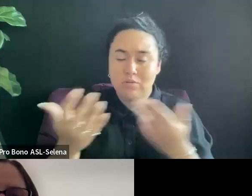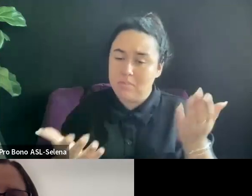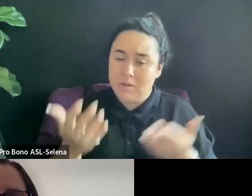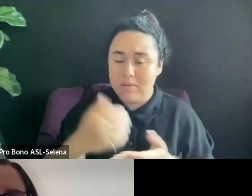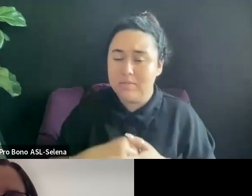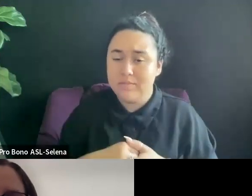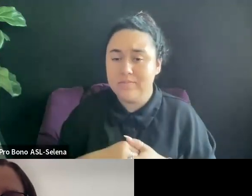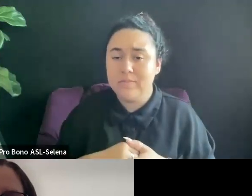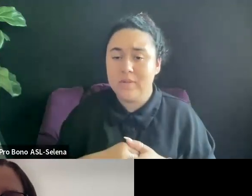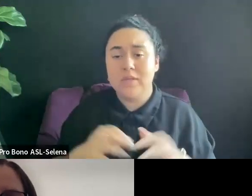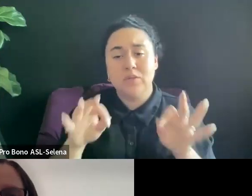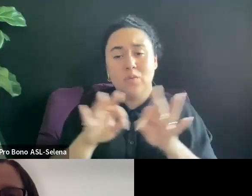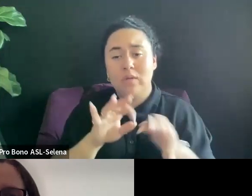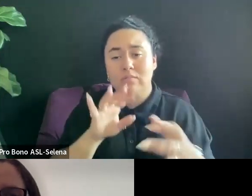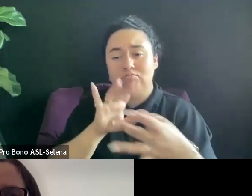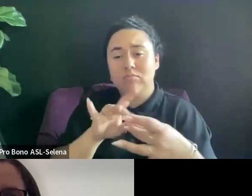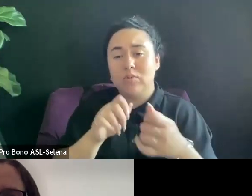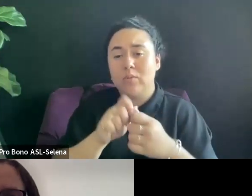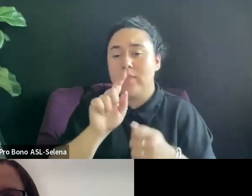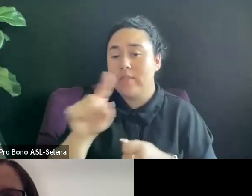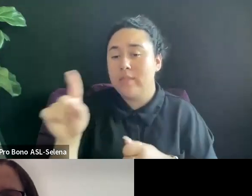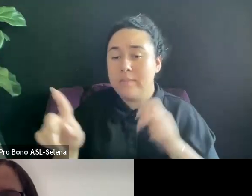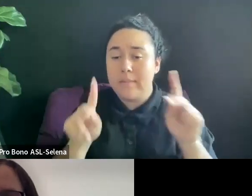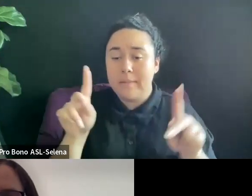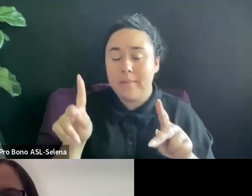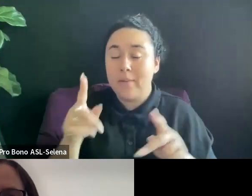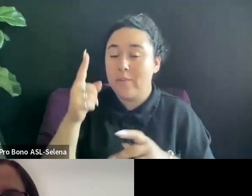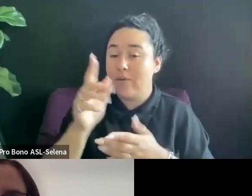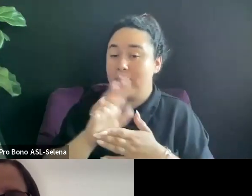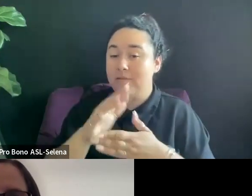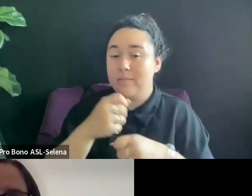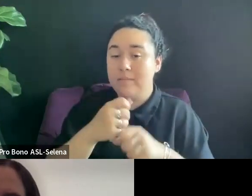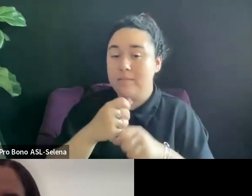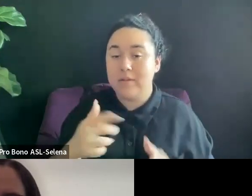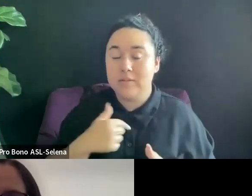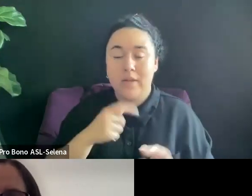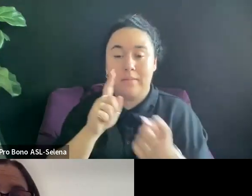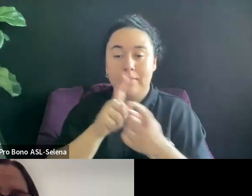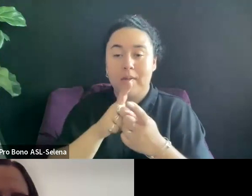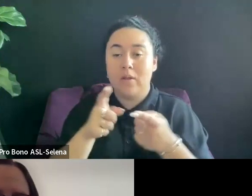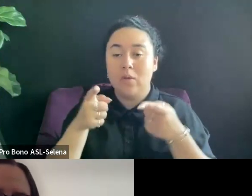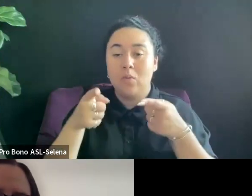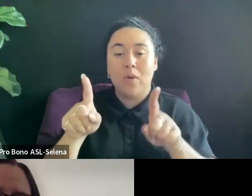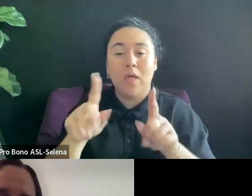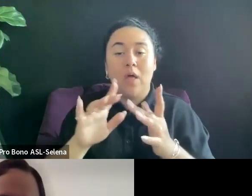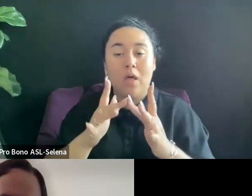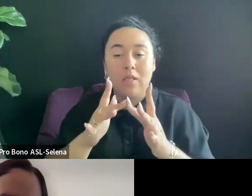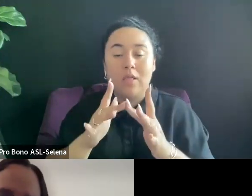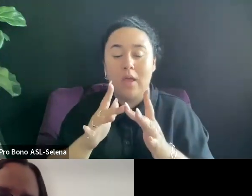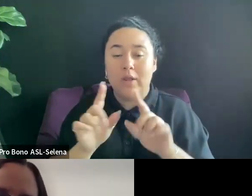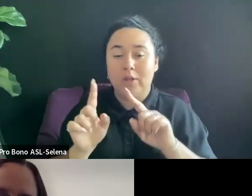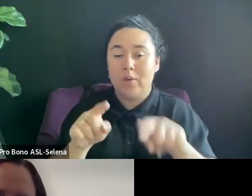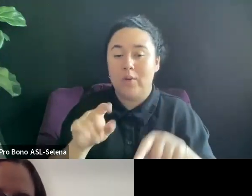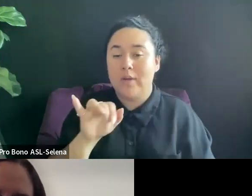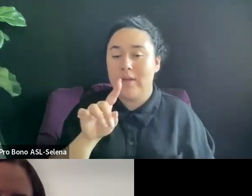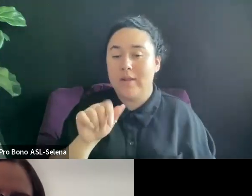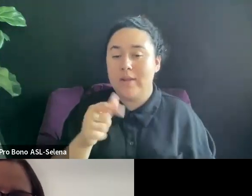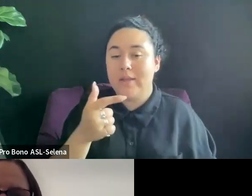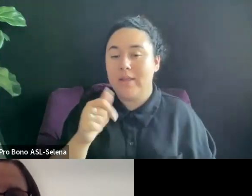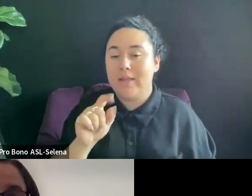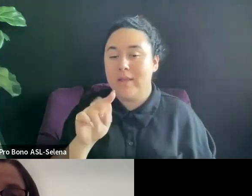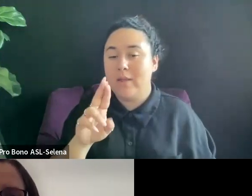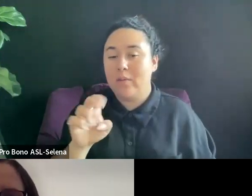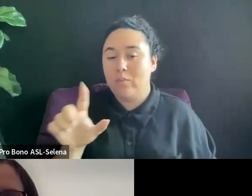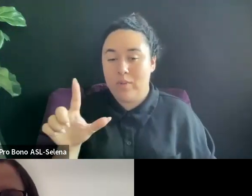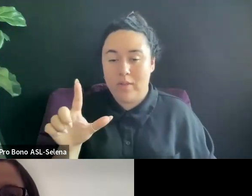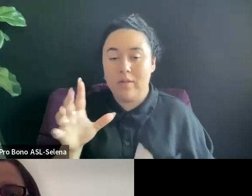ONE OF THE FILMMAKER S I MET WHILE VIRTUALLY ATTENDING THE IDA'S GET REAL CONFERENCE IN 2020 IS